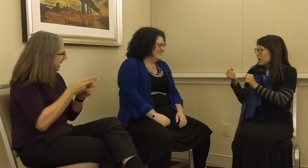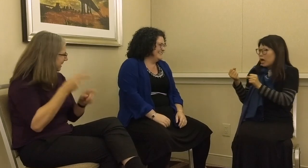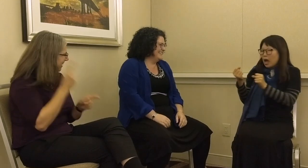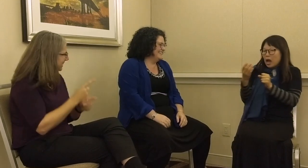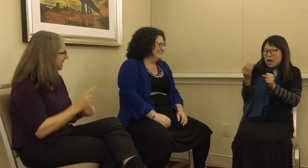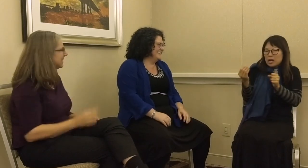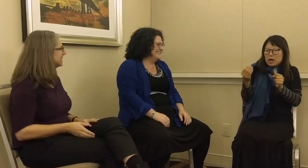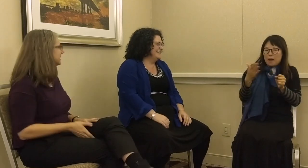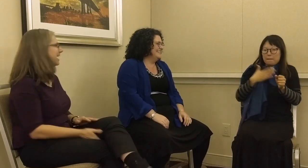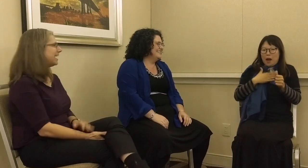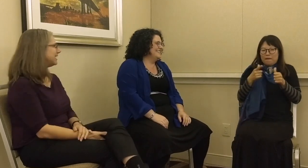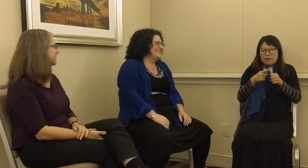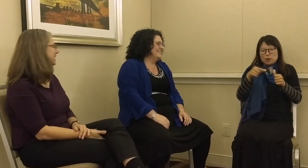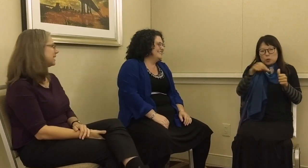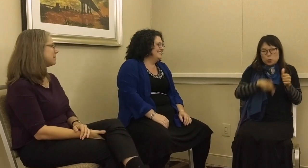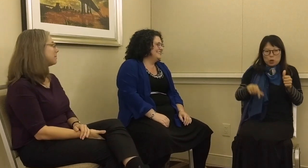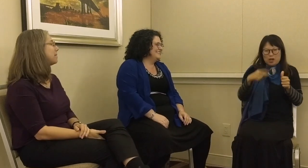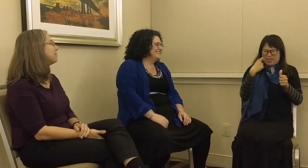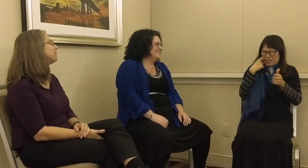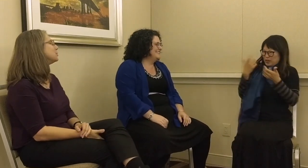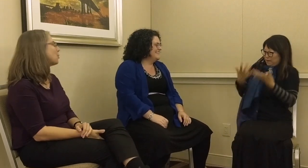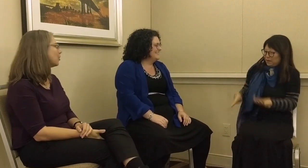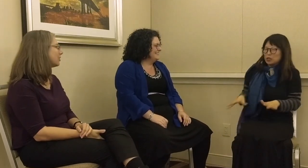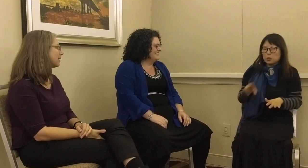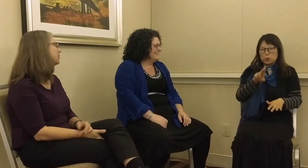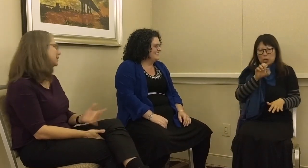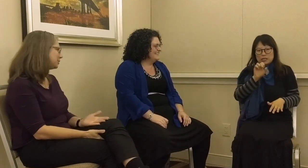right? L: Yeah, thinking about my first quarter – I